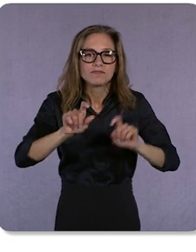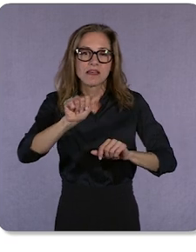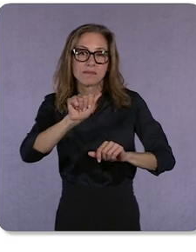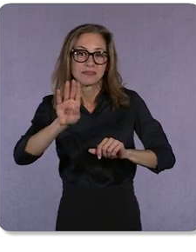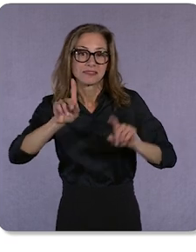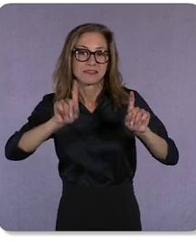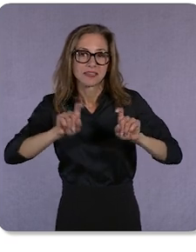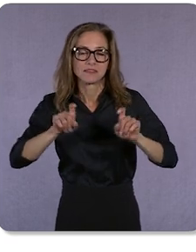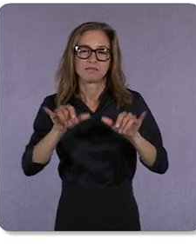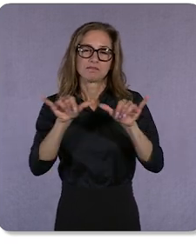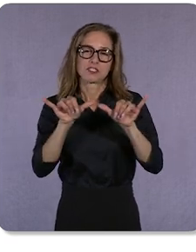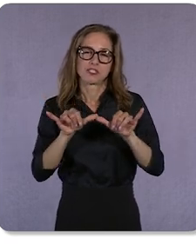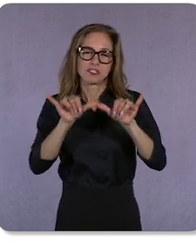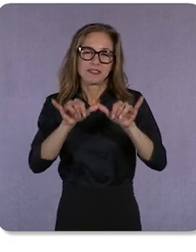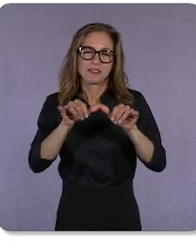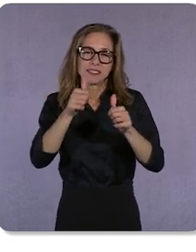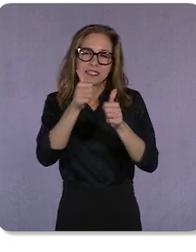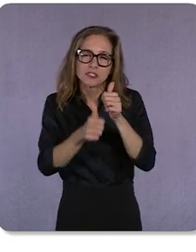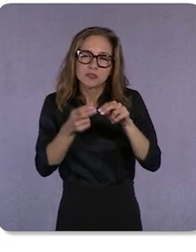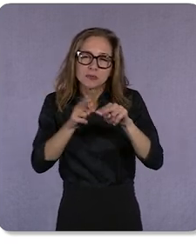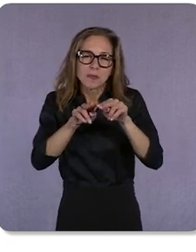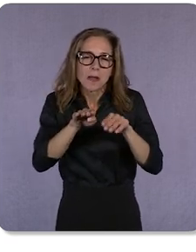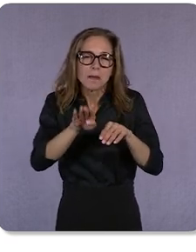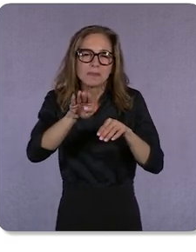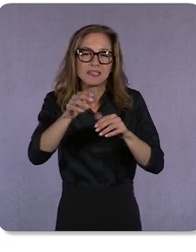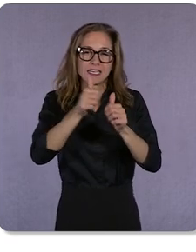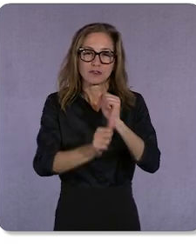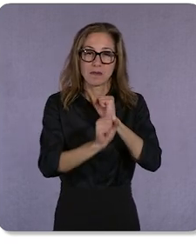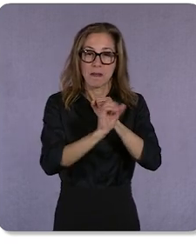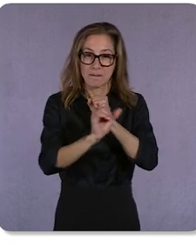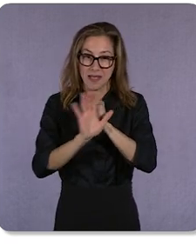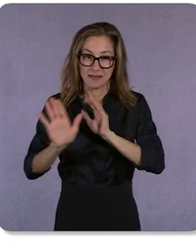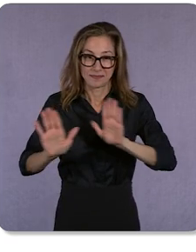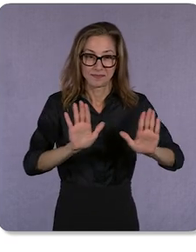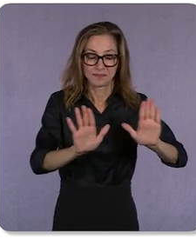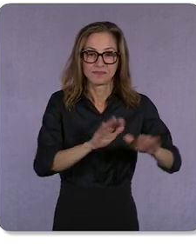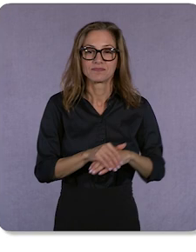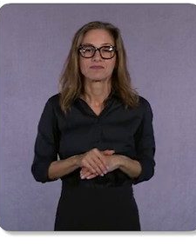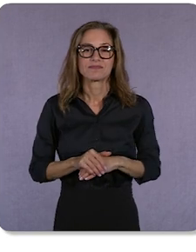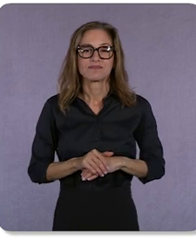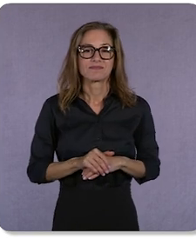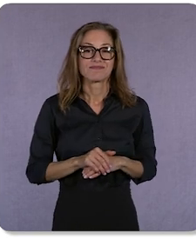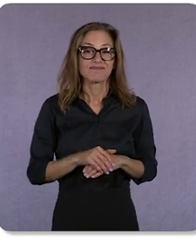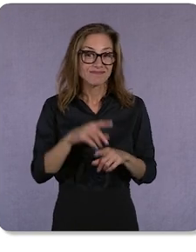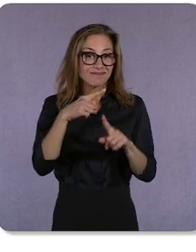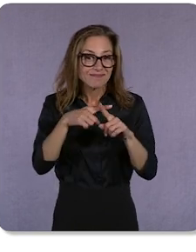uplift that each campaign is driving. Additionally, we’re adding new insights